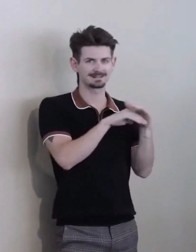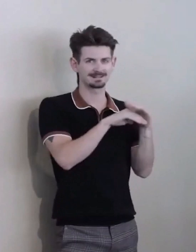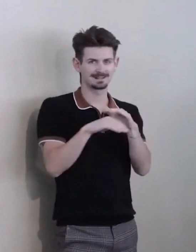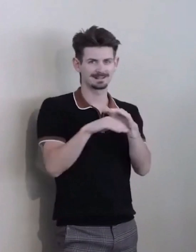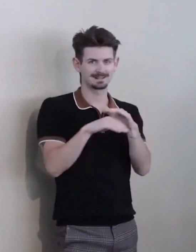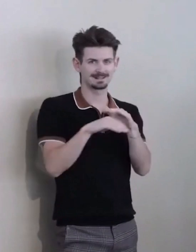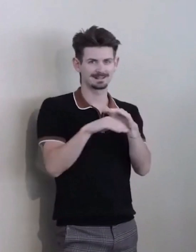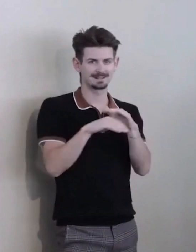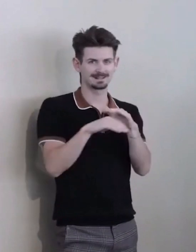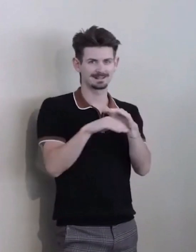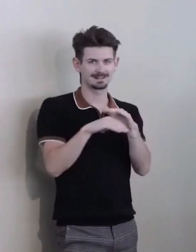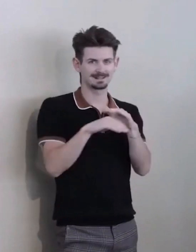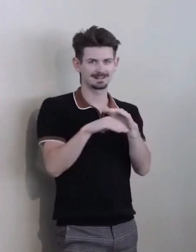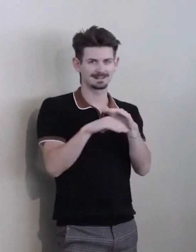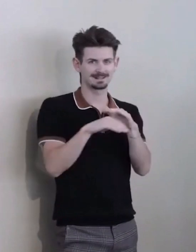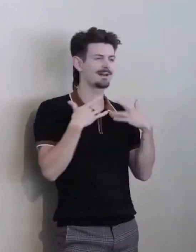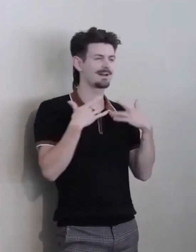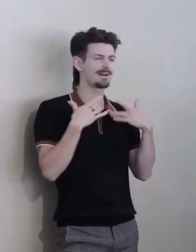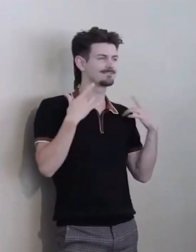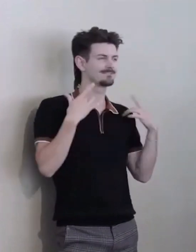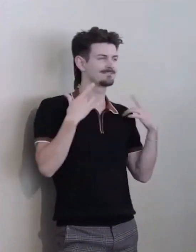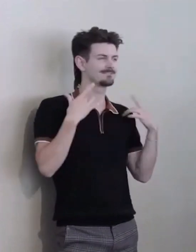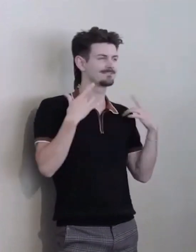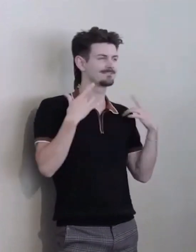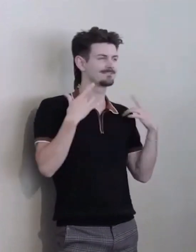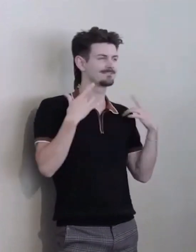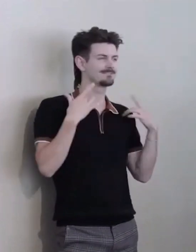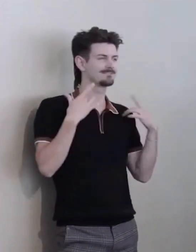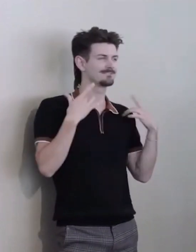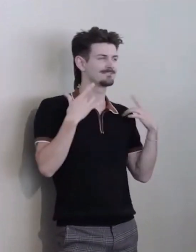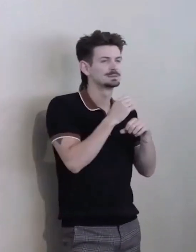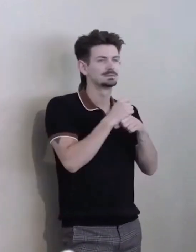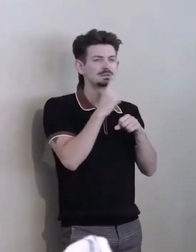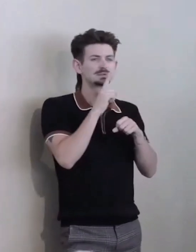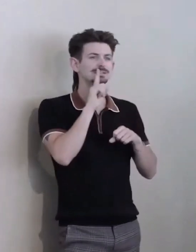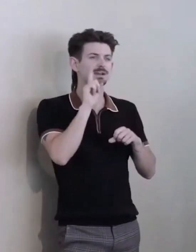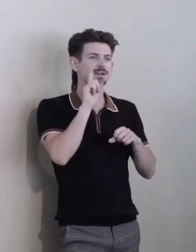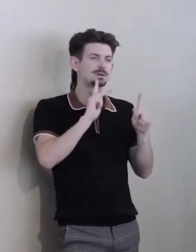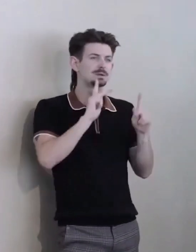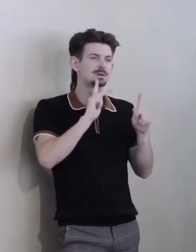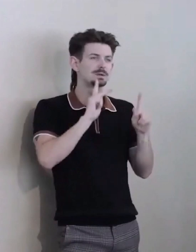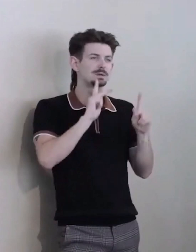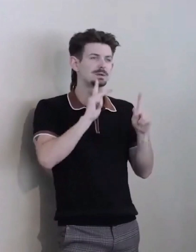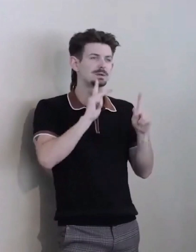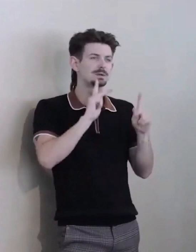made sure that deaf people have access to communication when interacting with law enforcement,